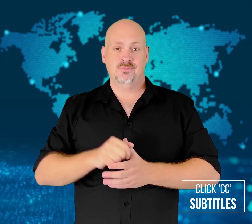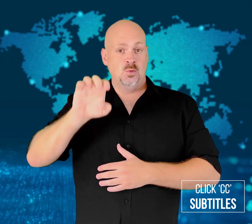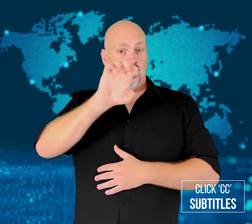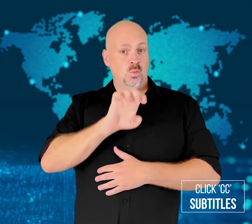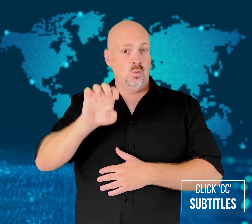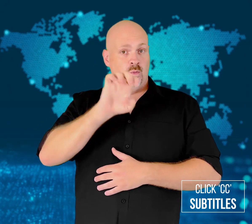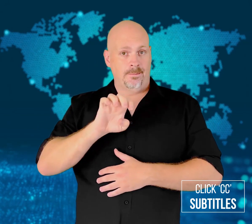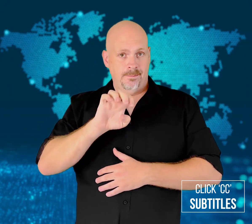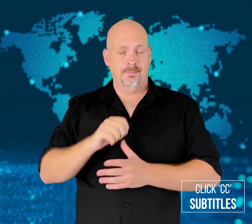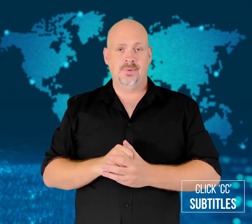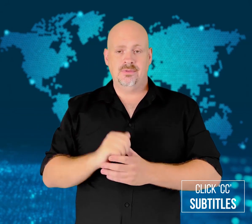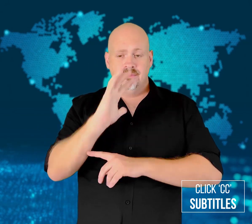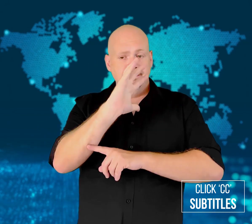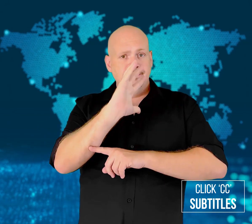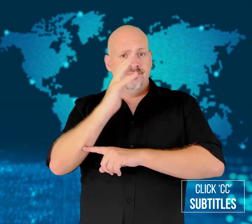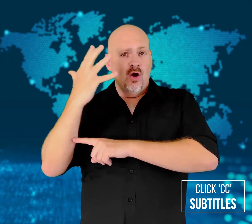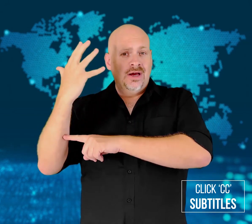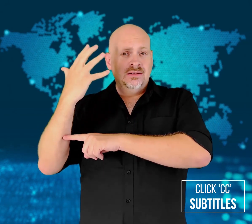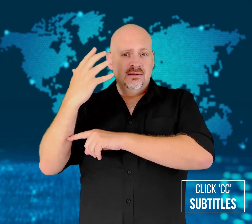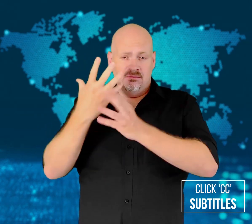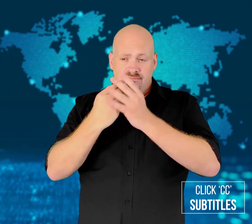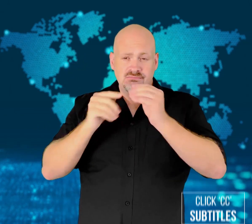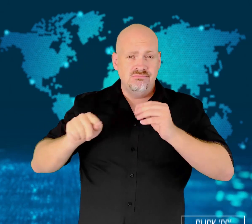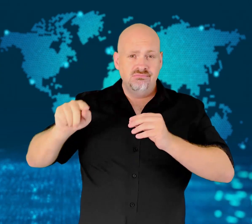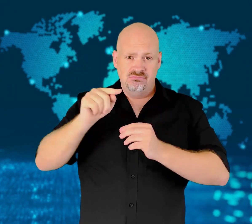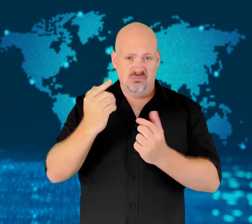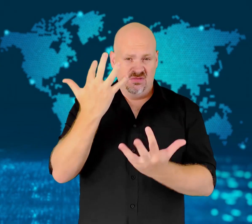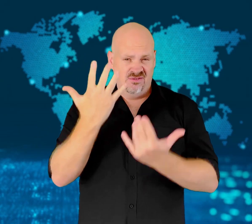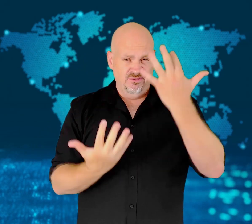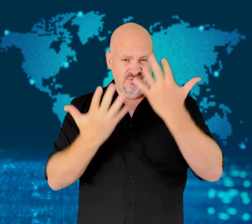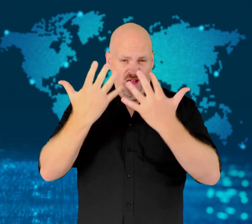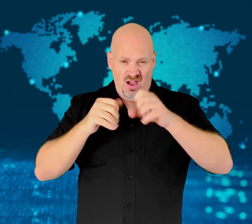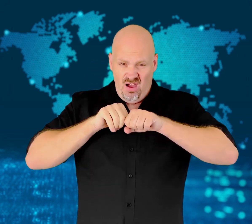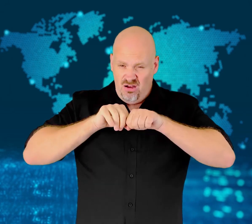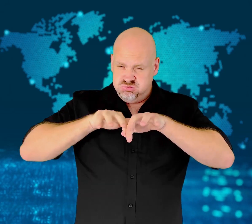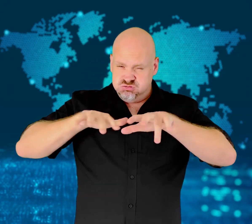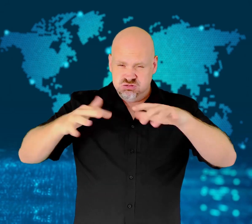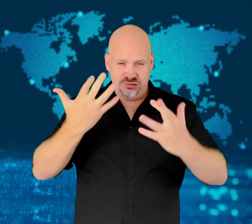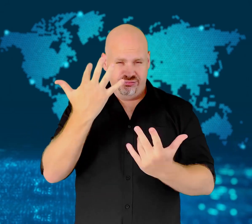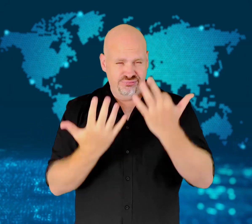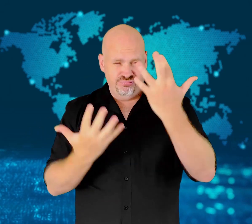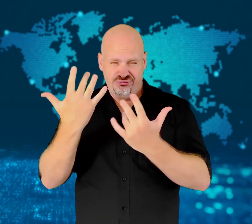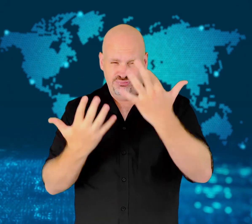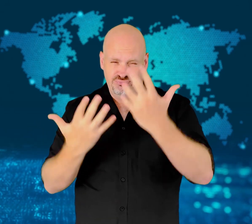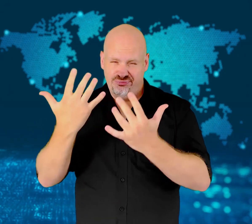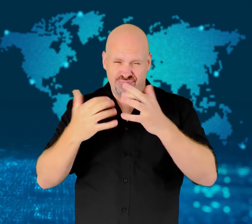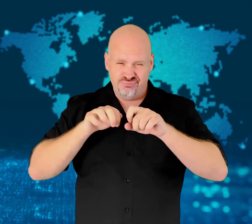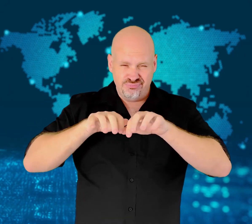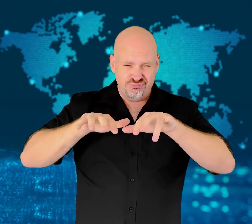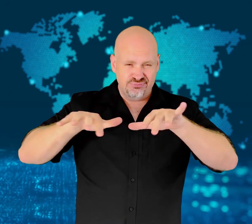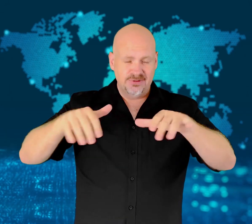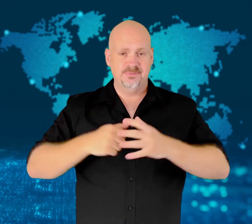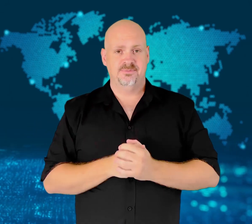Wildfires spread